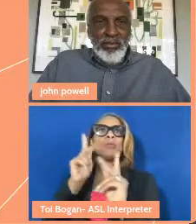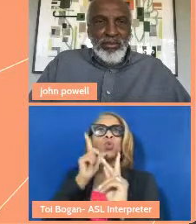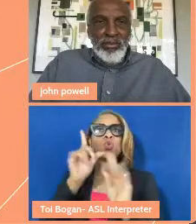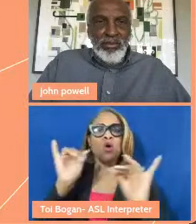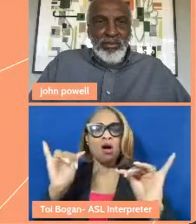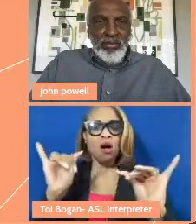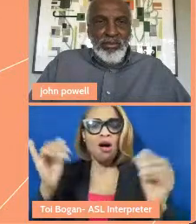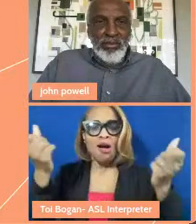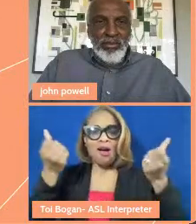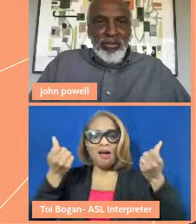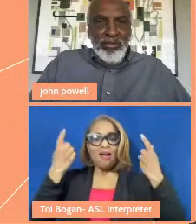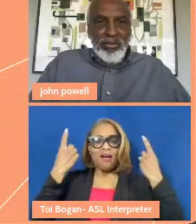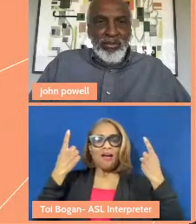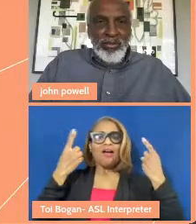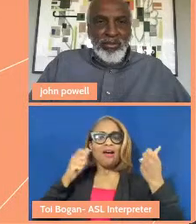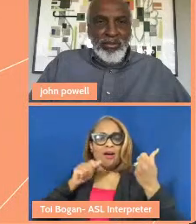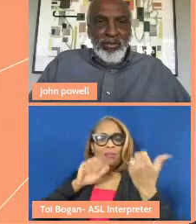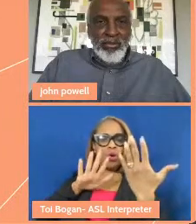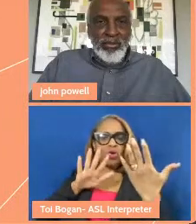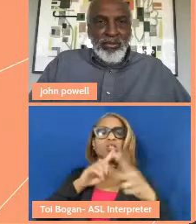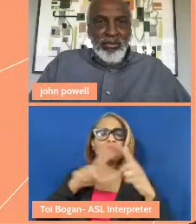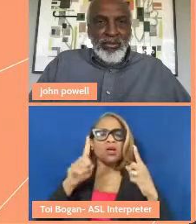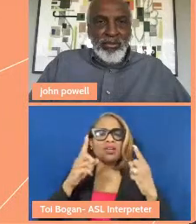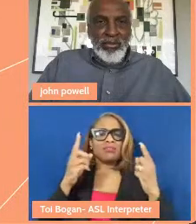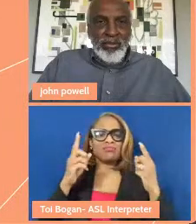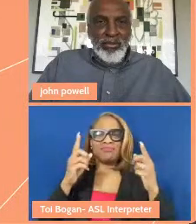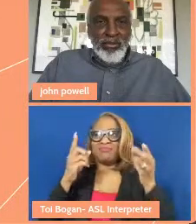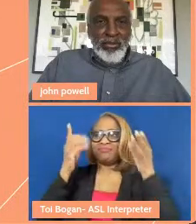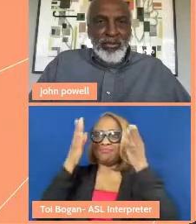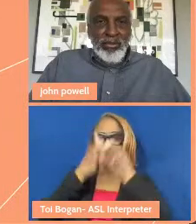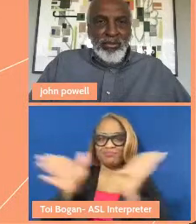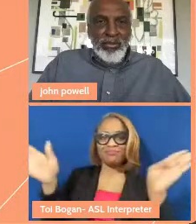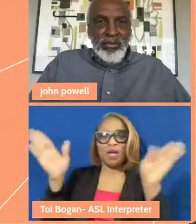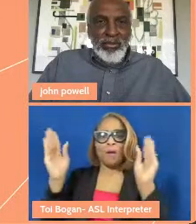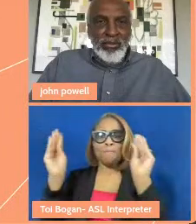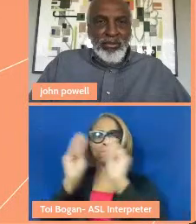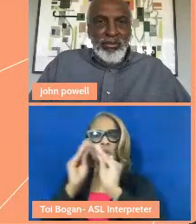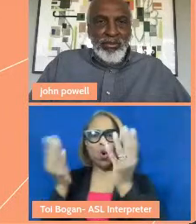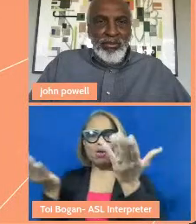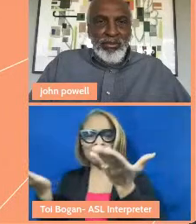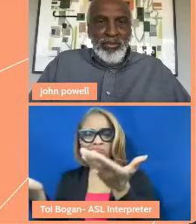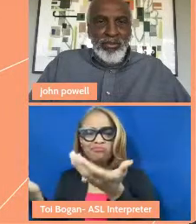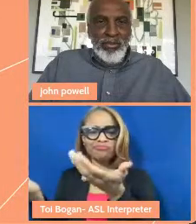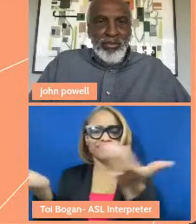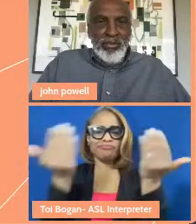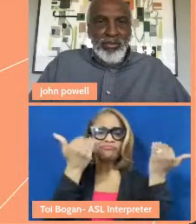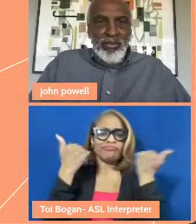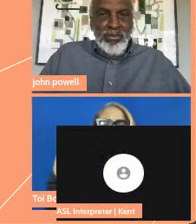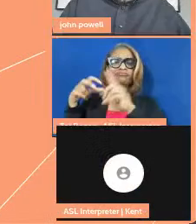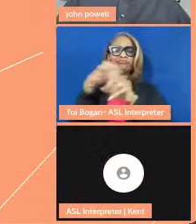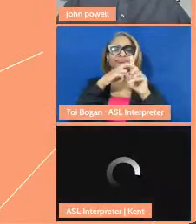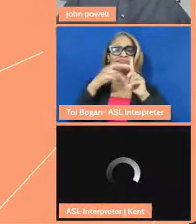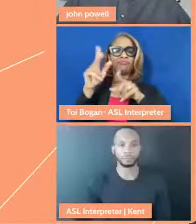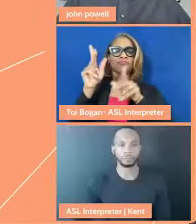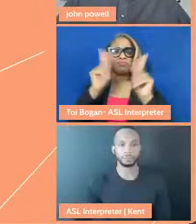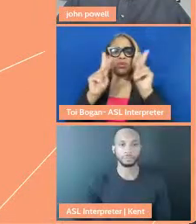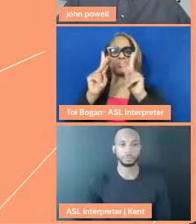but that we can start to take this to scale and more of us take on this work?